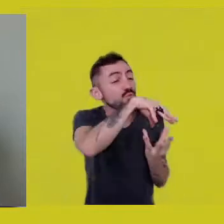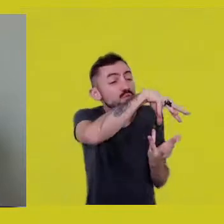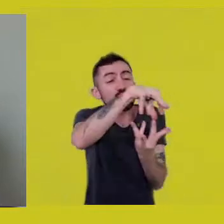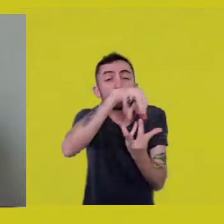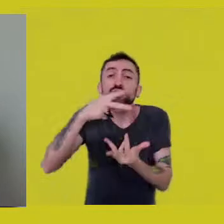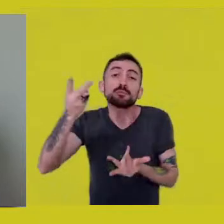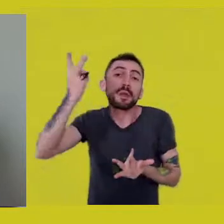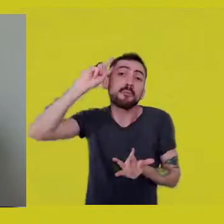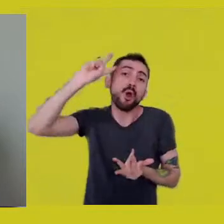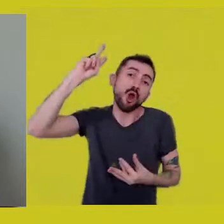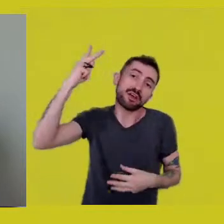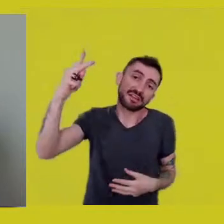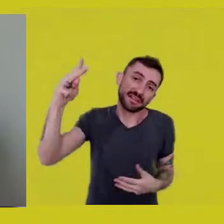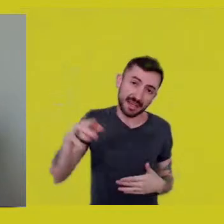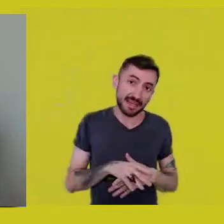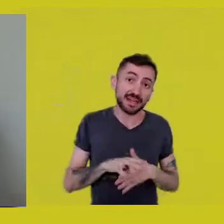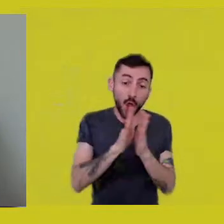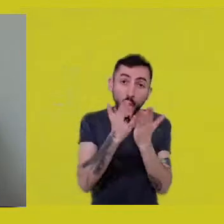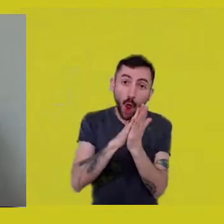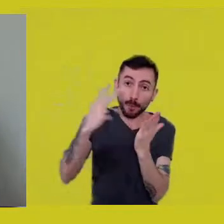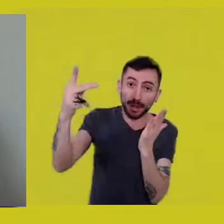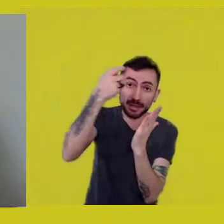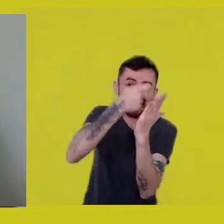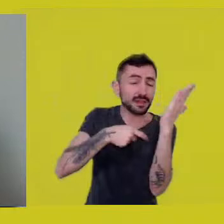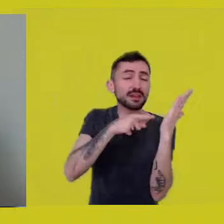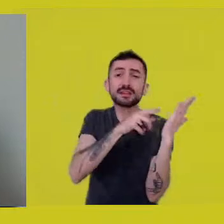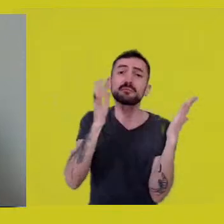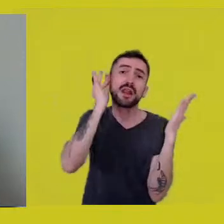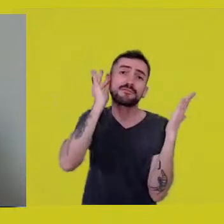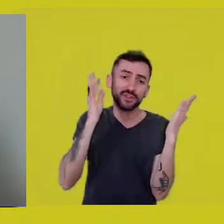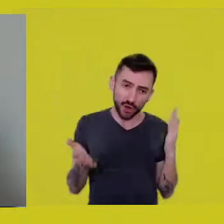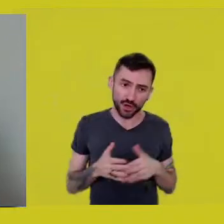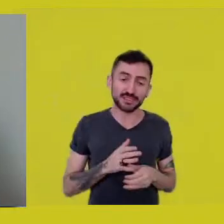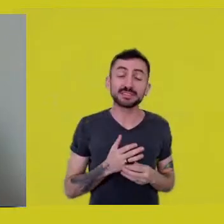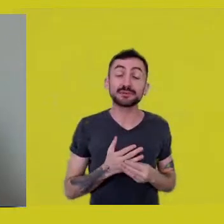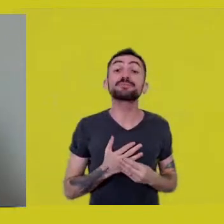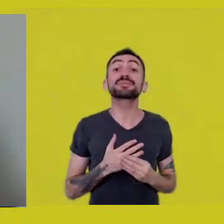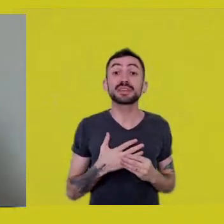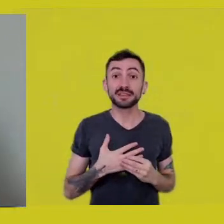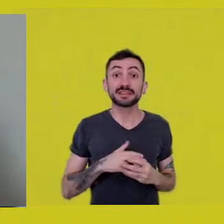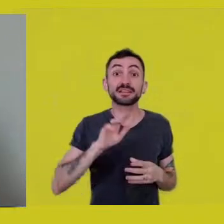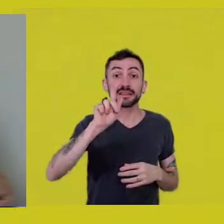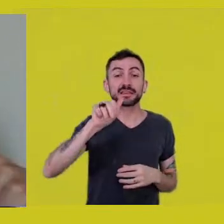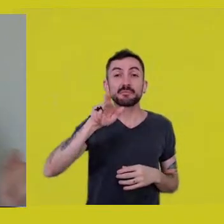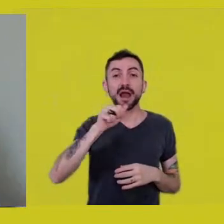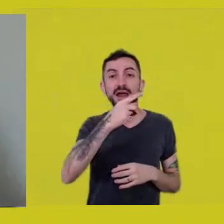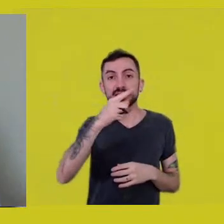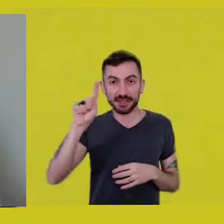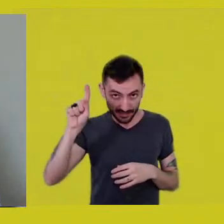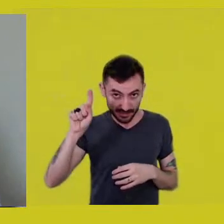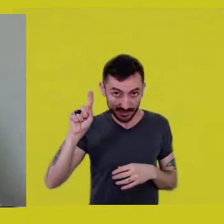His work is wonderful. There is a discontinuity between Guimarães, enchanted, alive,